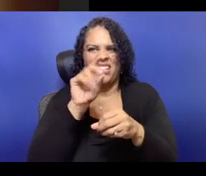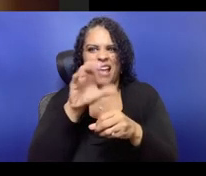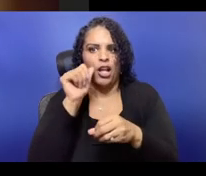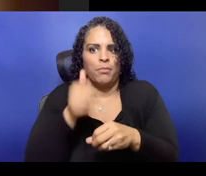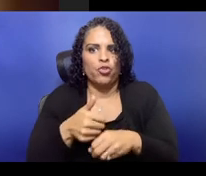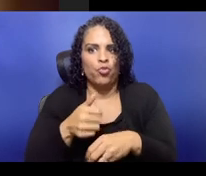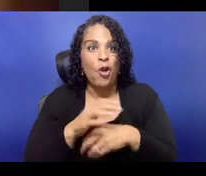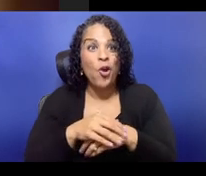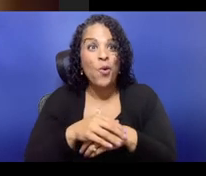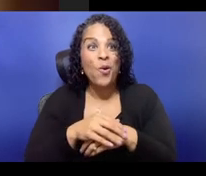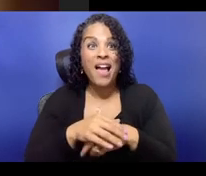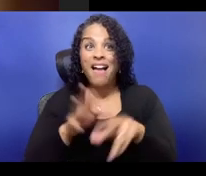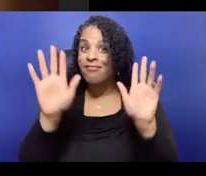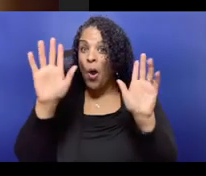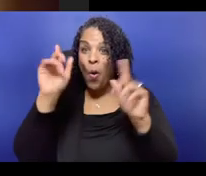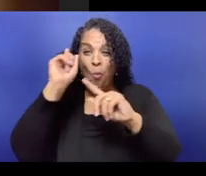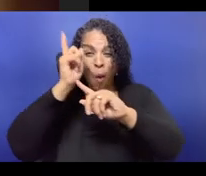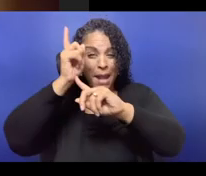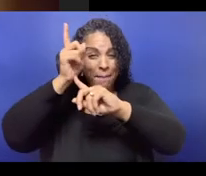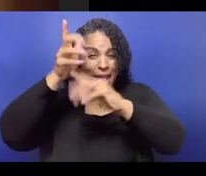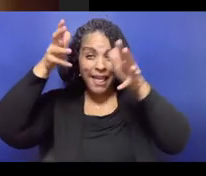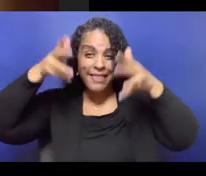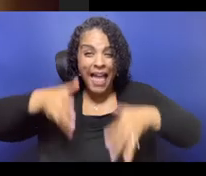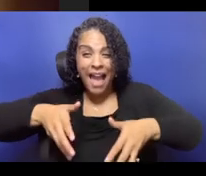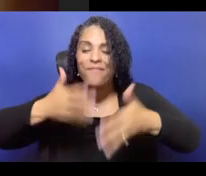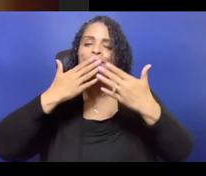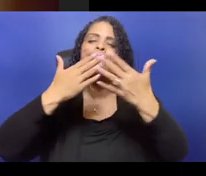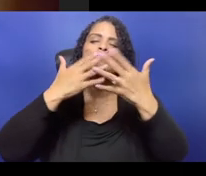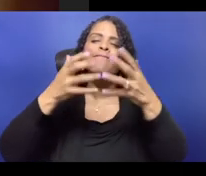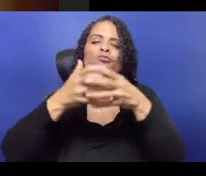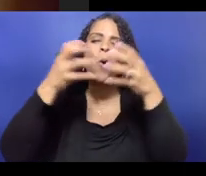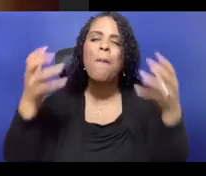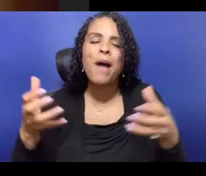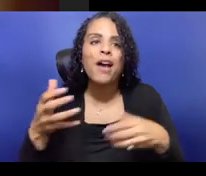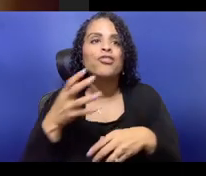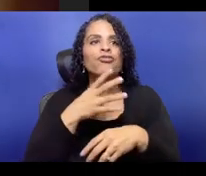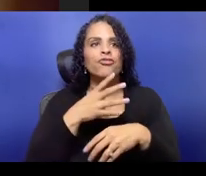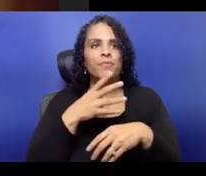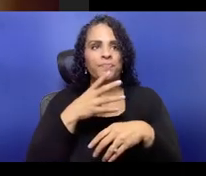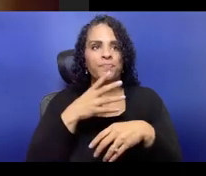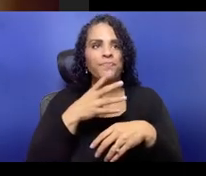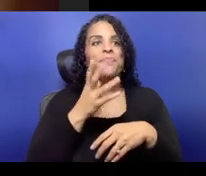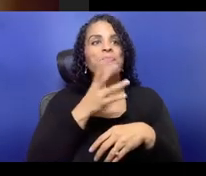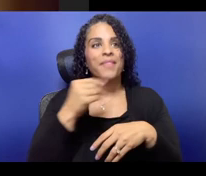So the word economy, if you split it out into its roots, is home and management.